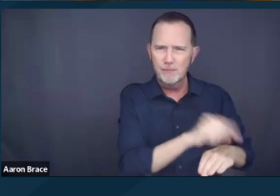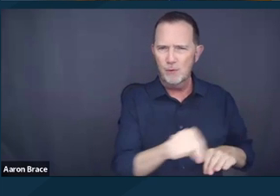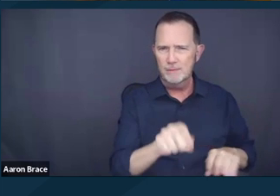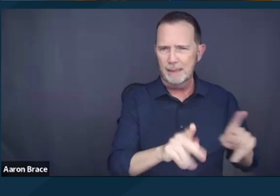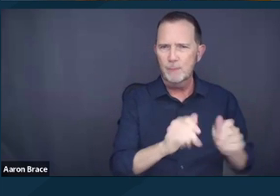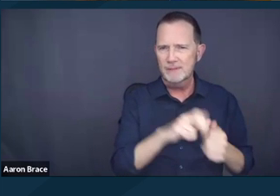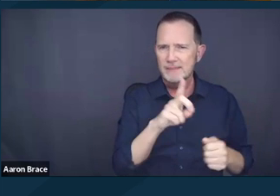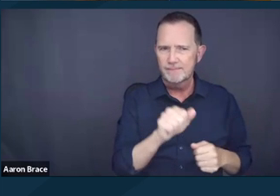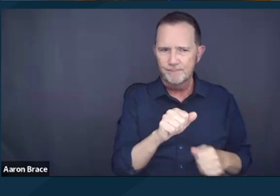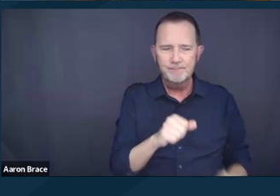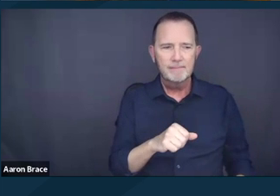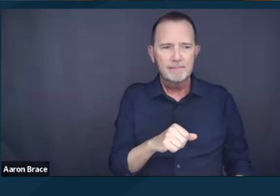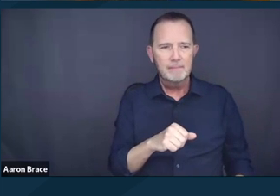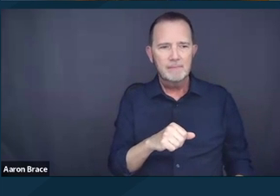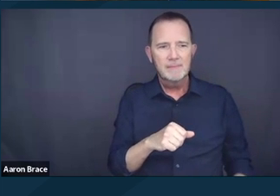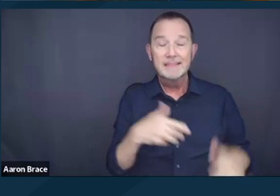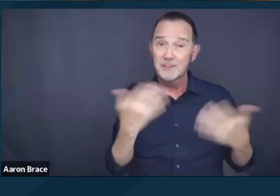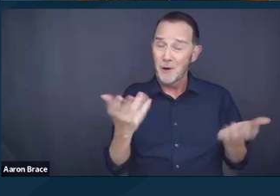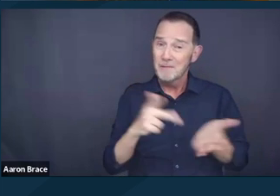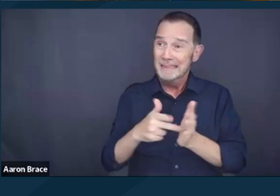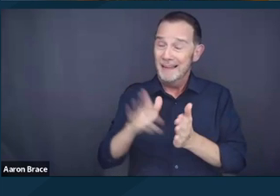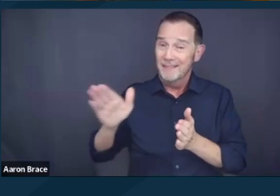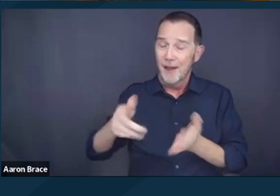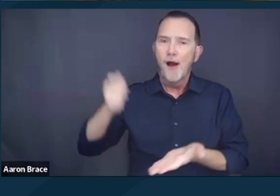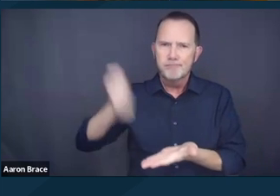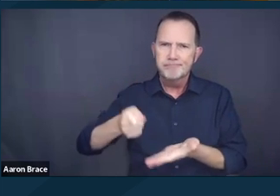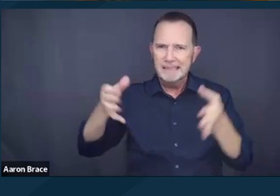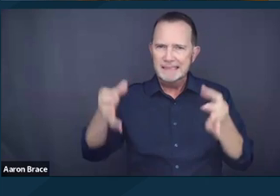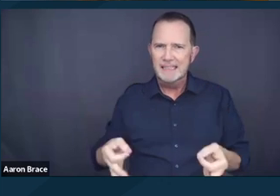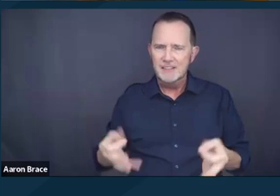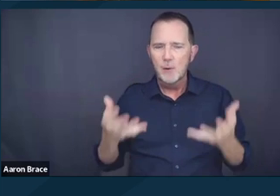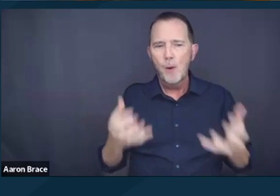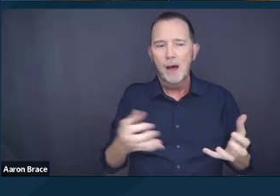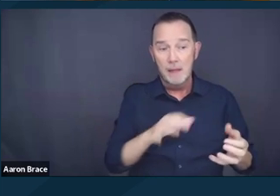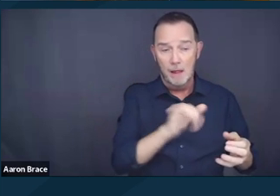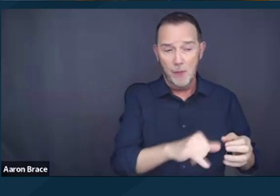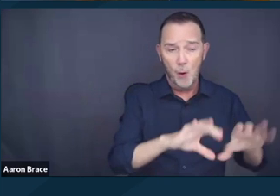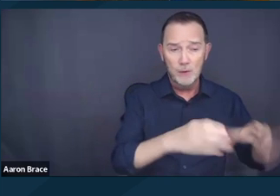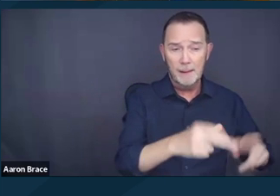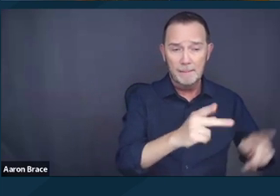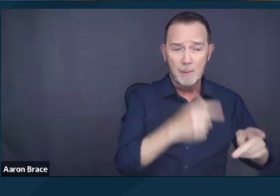is to say that the decision attempts to pit struggling groups of people against one another, rather than recognizing